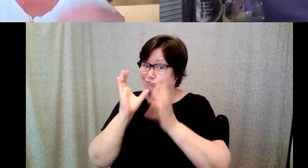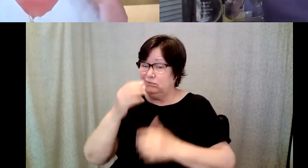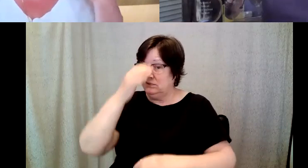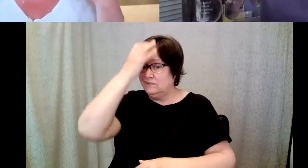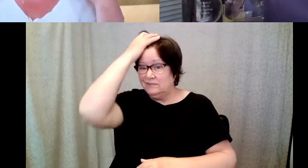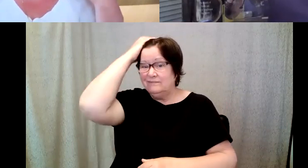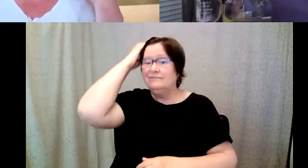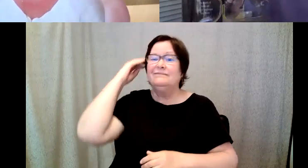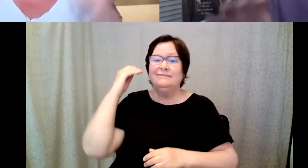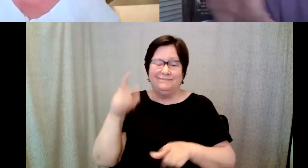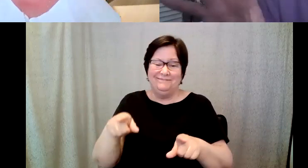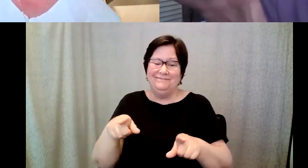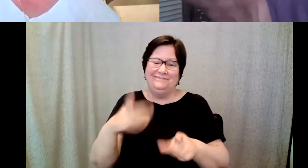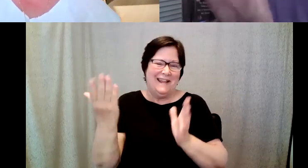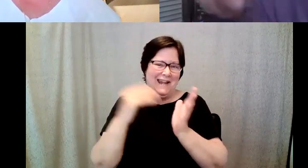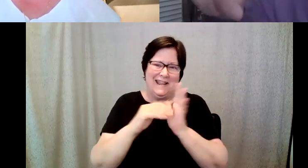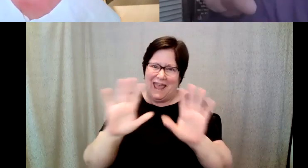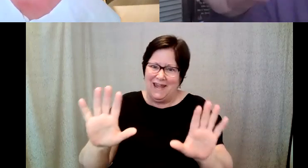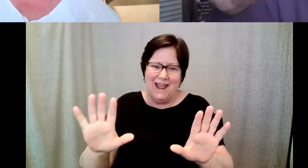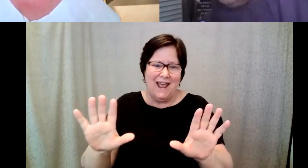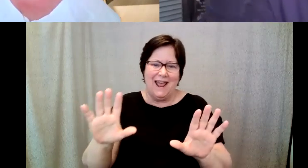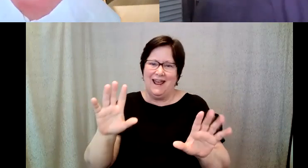D. Major Cohen: If you if you're and again here goes Major off on the history of